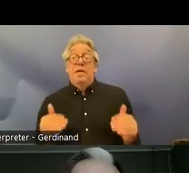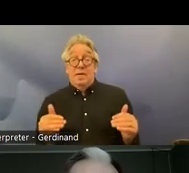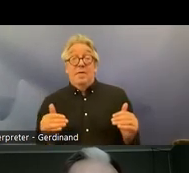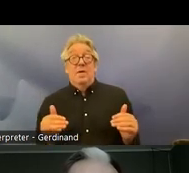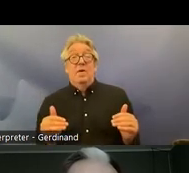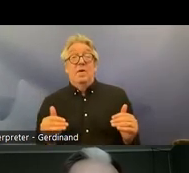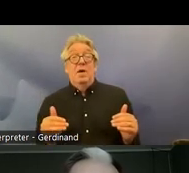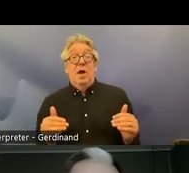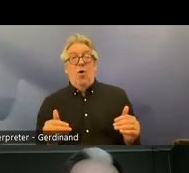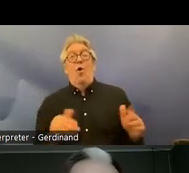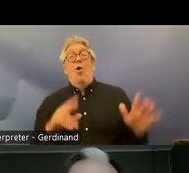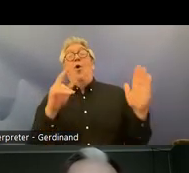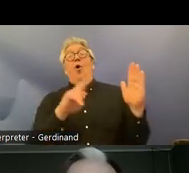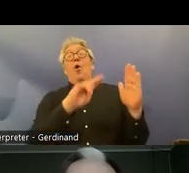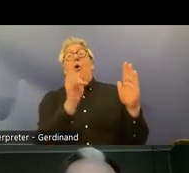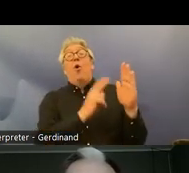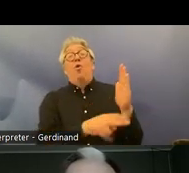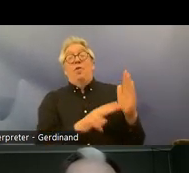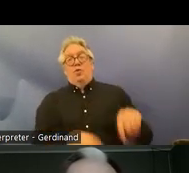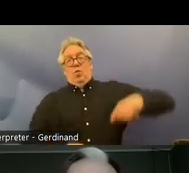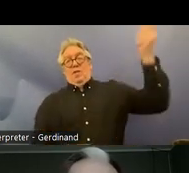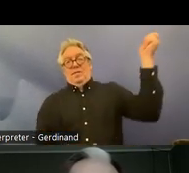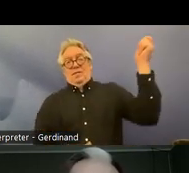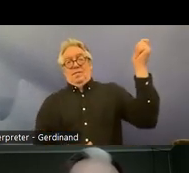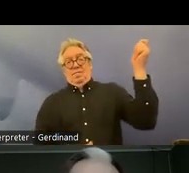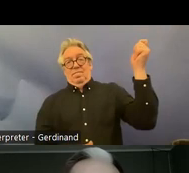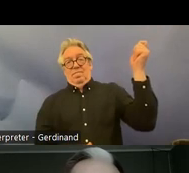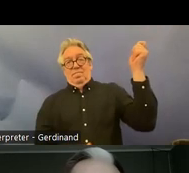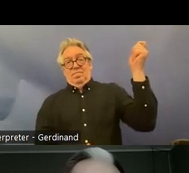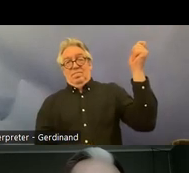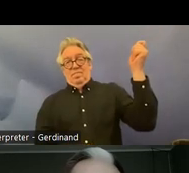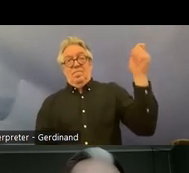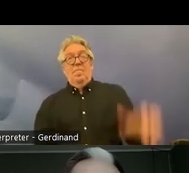wins that conflict uh if it's not explicit in